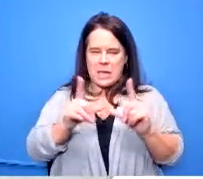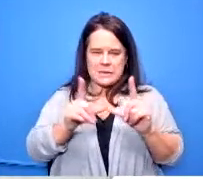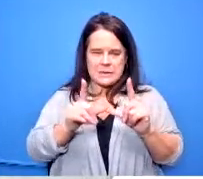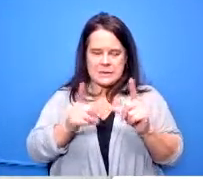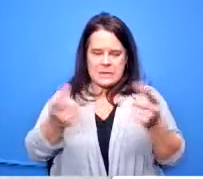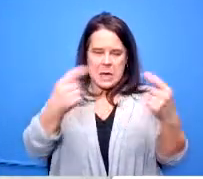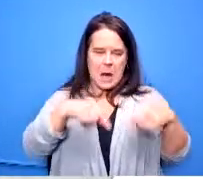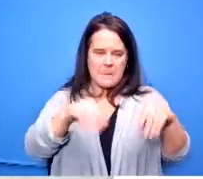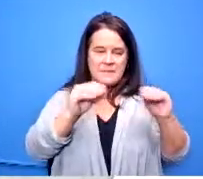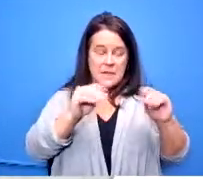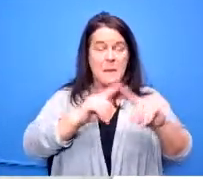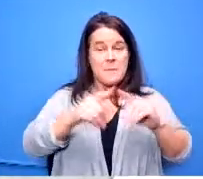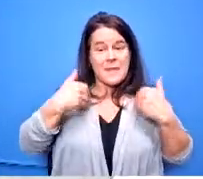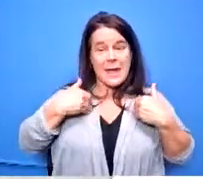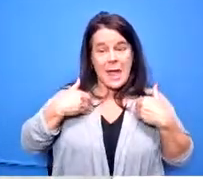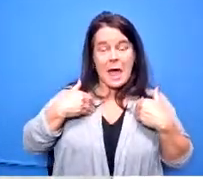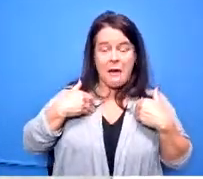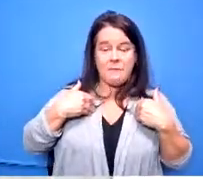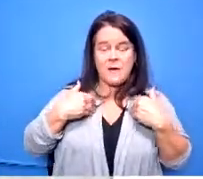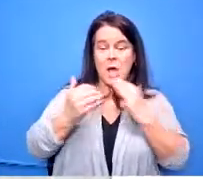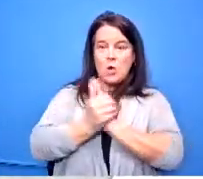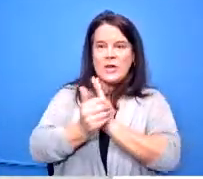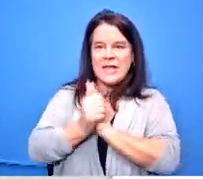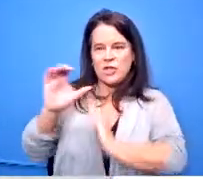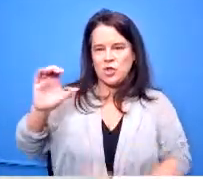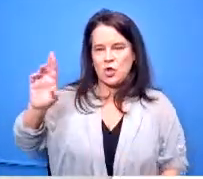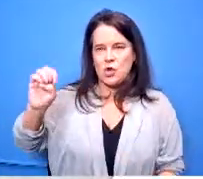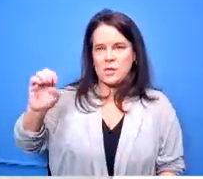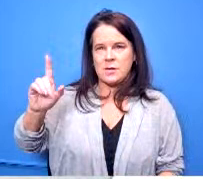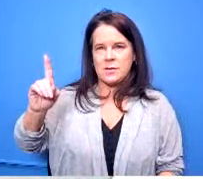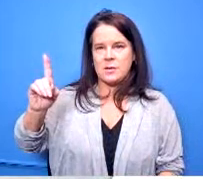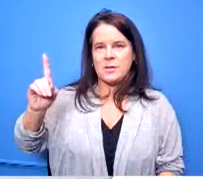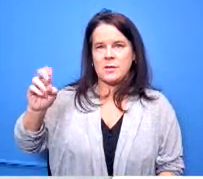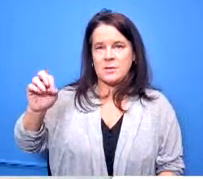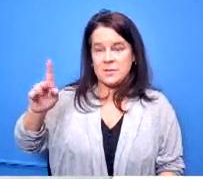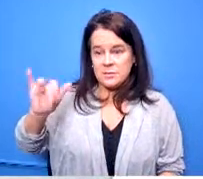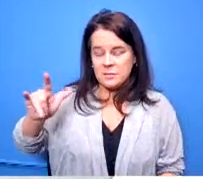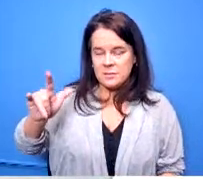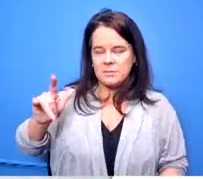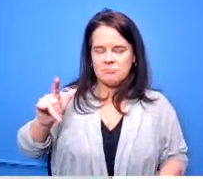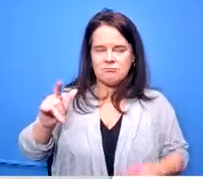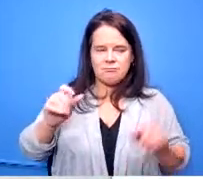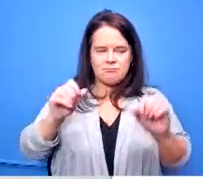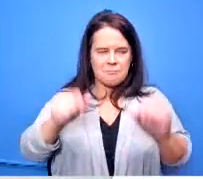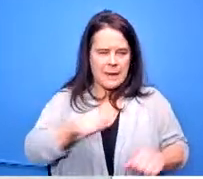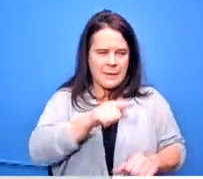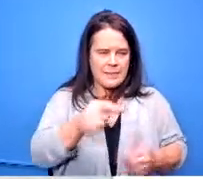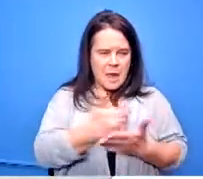the credential can come in and teach and students can gain credit for that particular course we'll